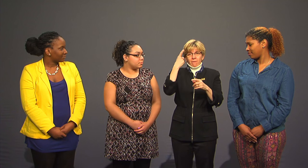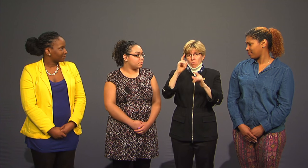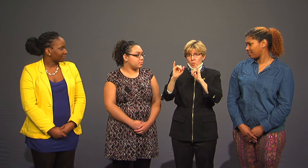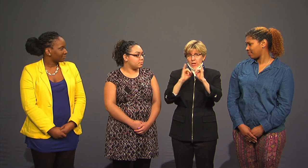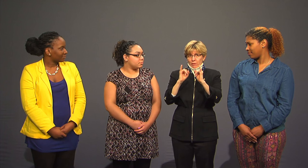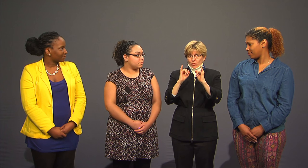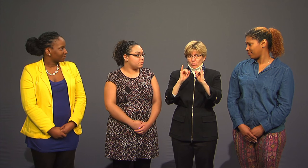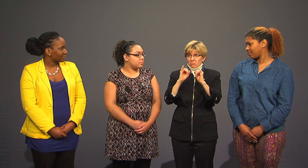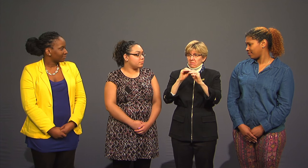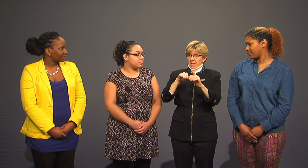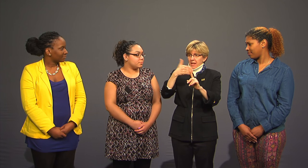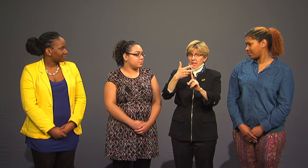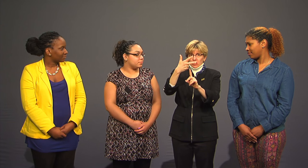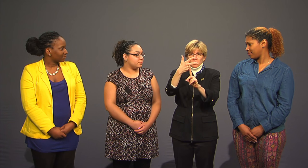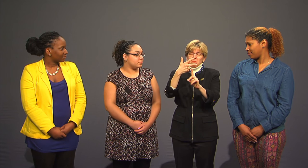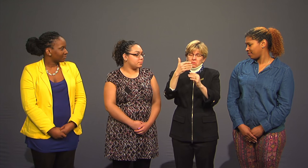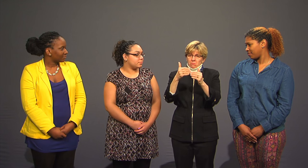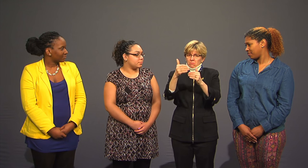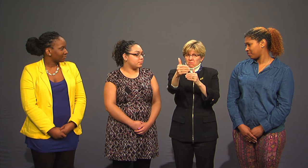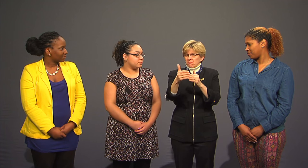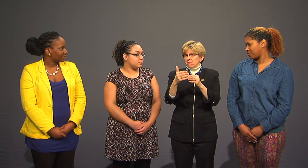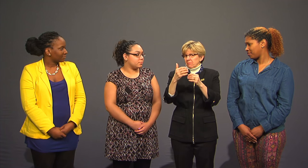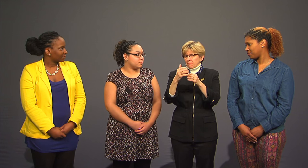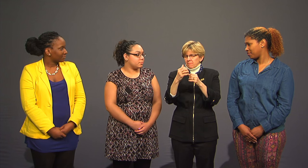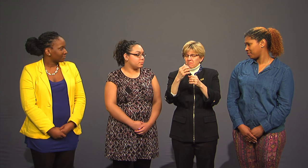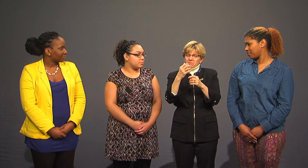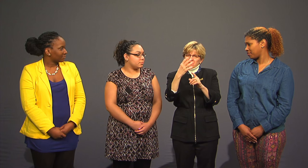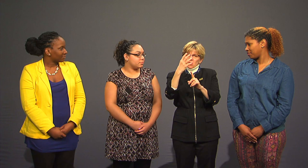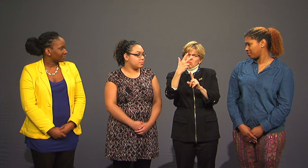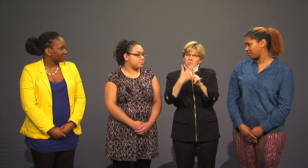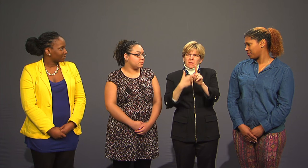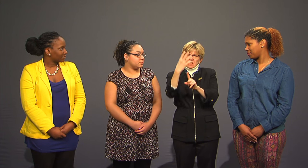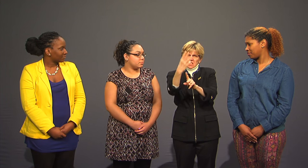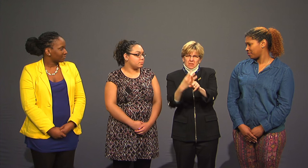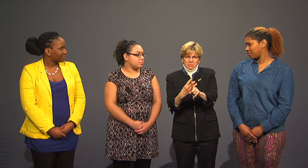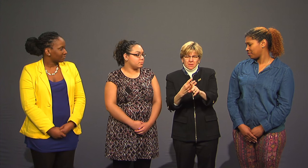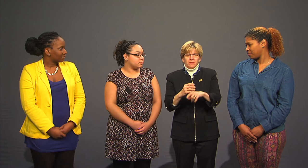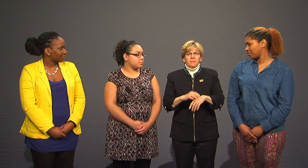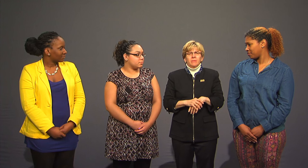for interviews over the next 3-6 months.